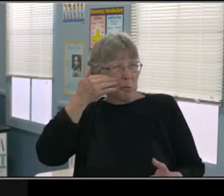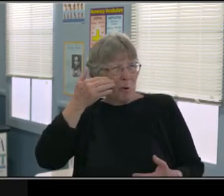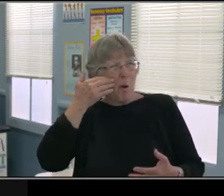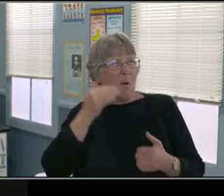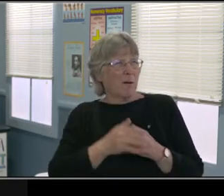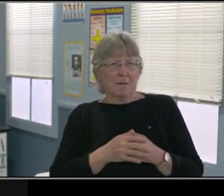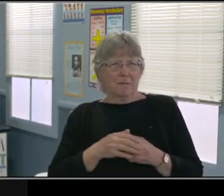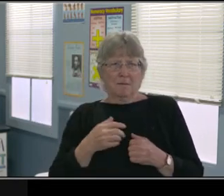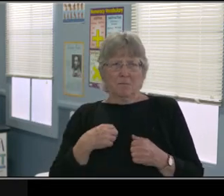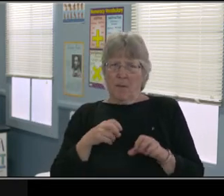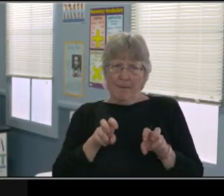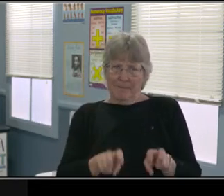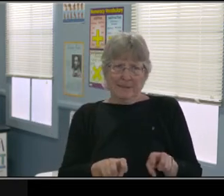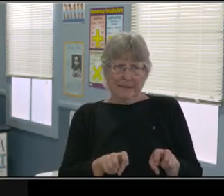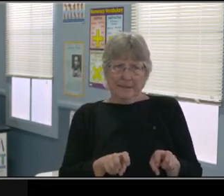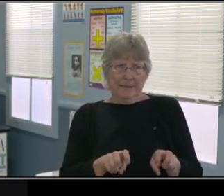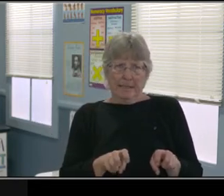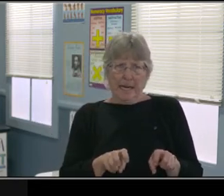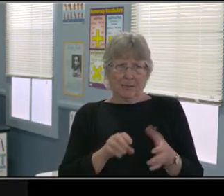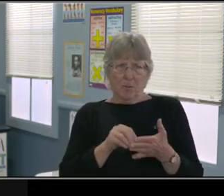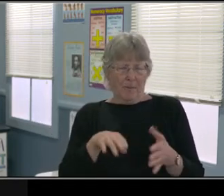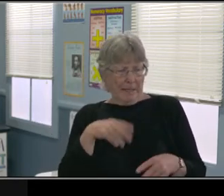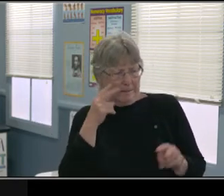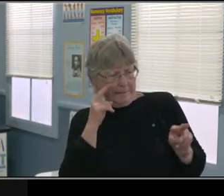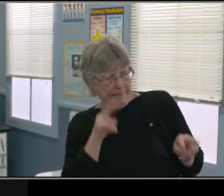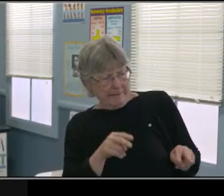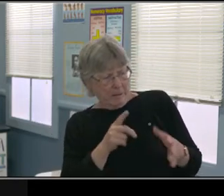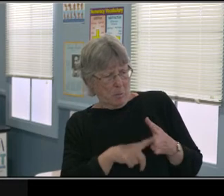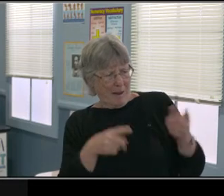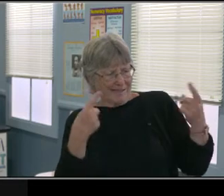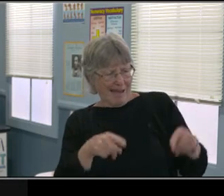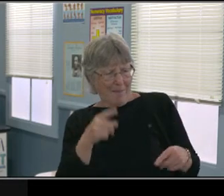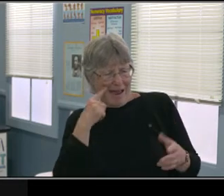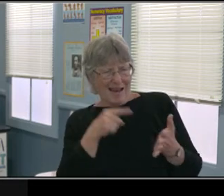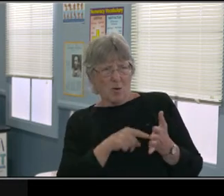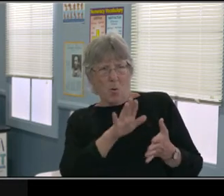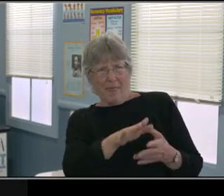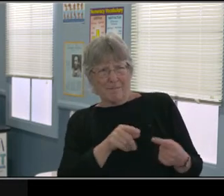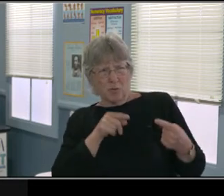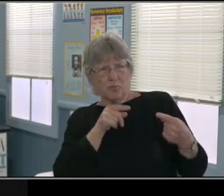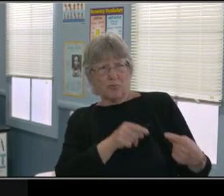having all the team members at the table talk about, you guys can come to an agreement and say,